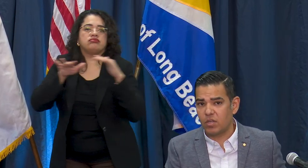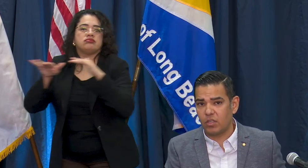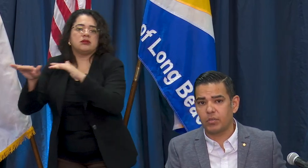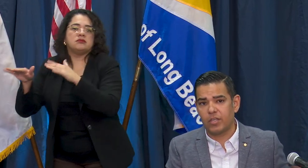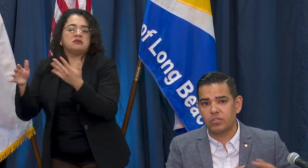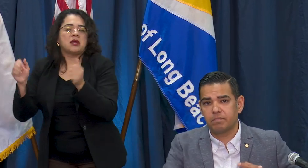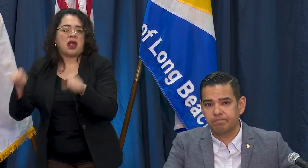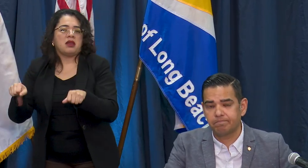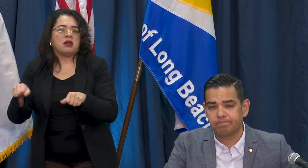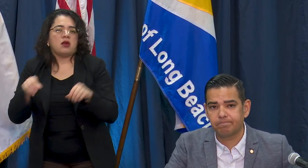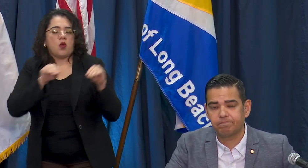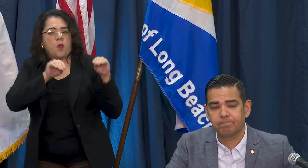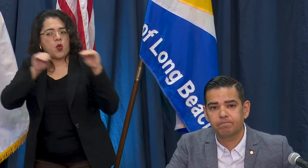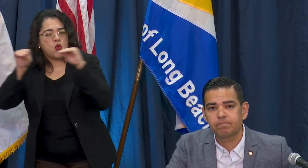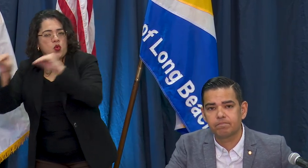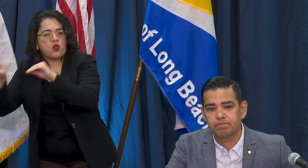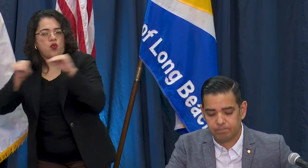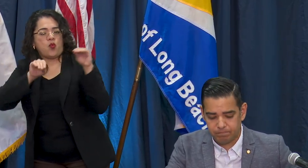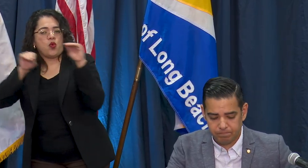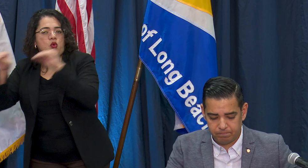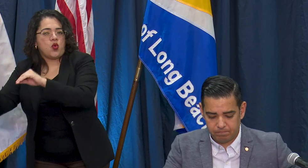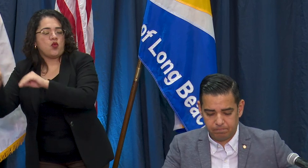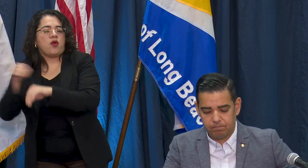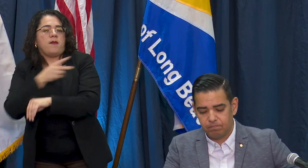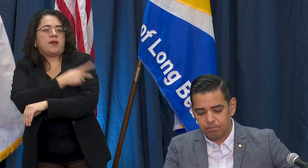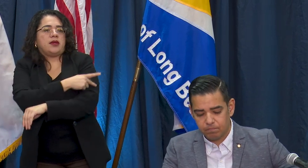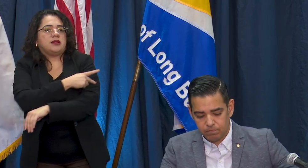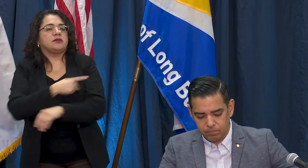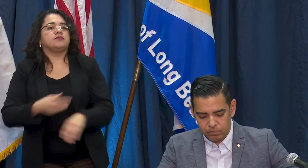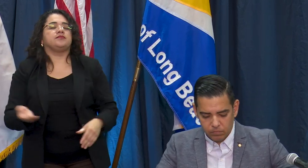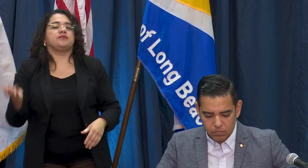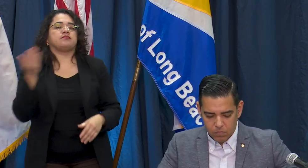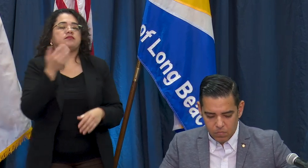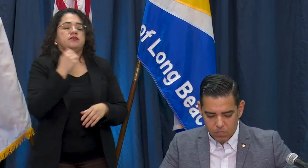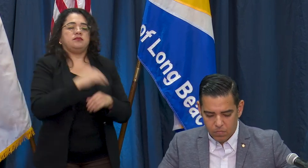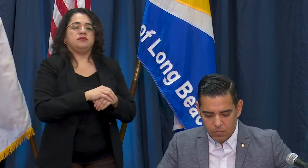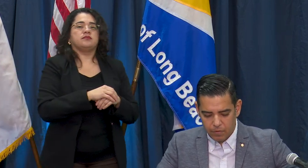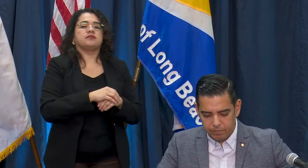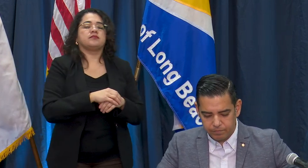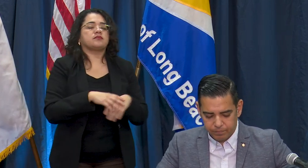another location. Mayor Garcia next question- is Long Beach considering